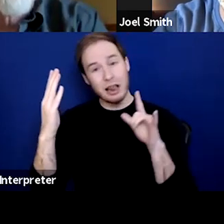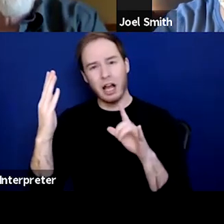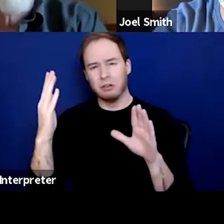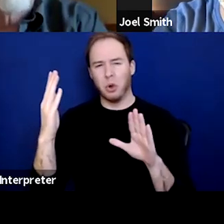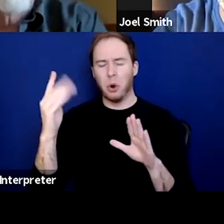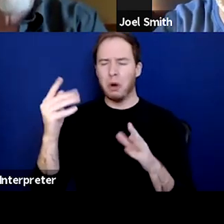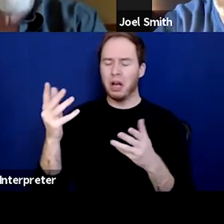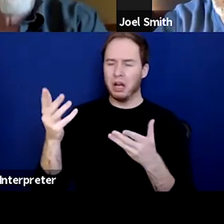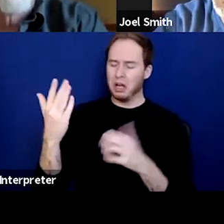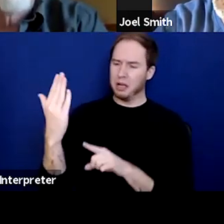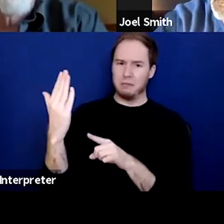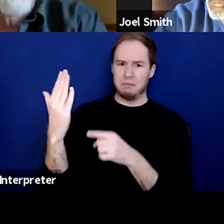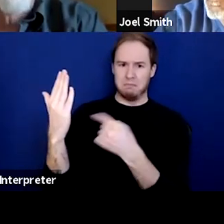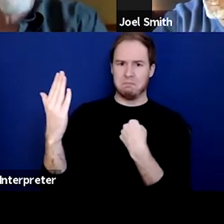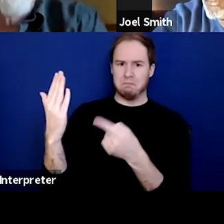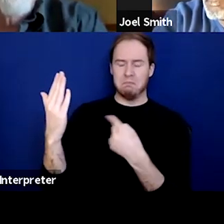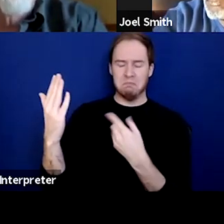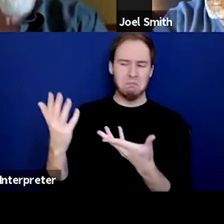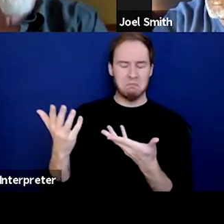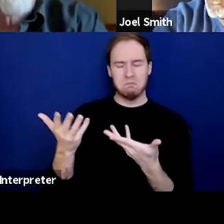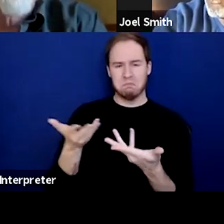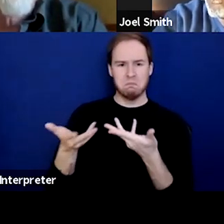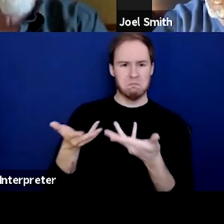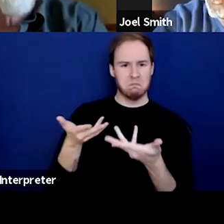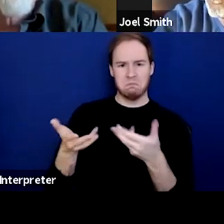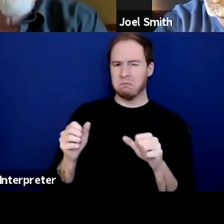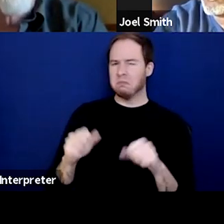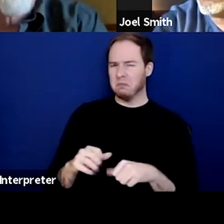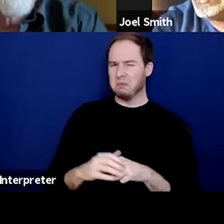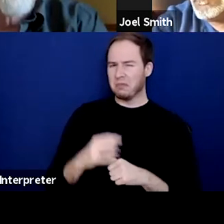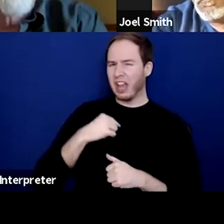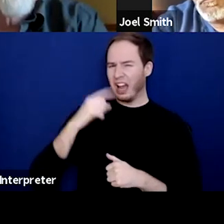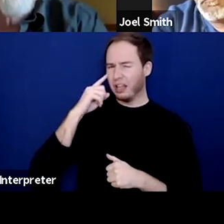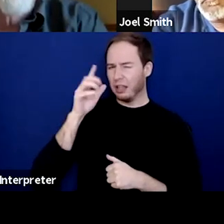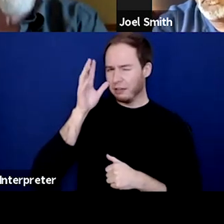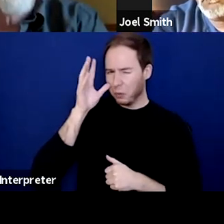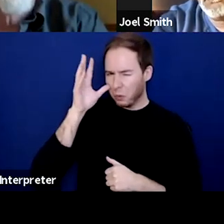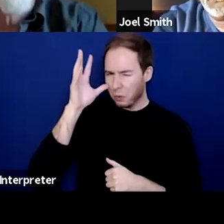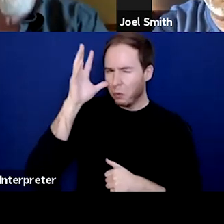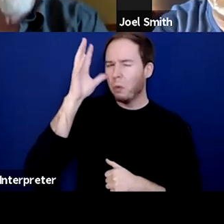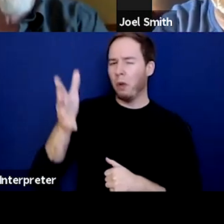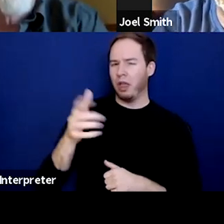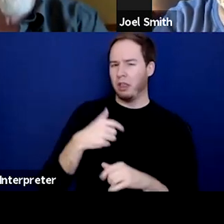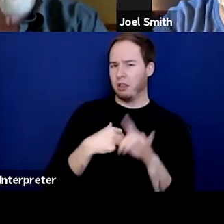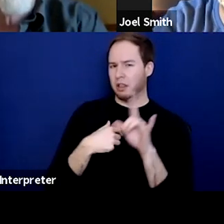And I think I'm gonna end up loving this guy, but it's still gonna take time.